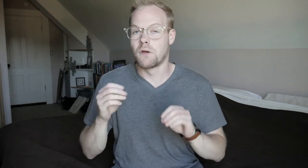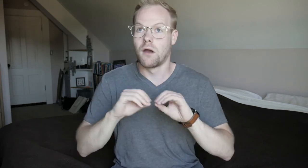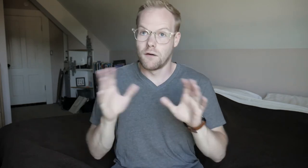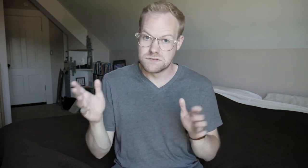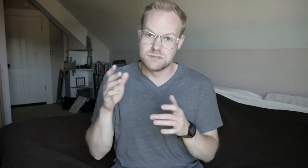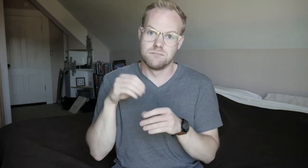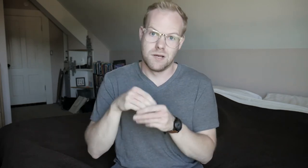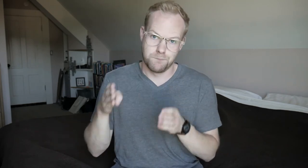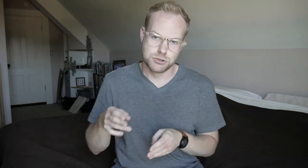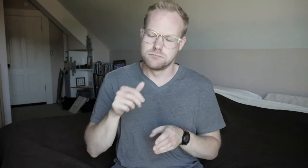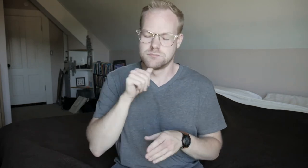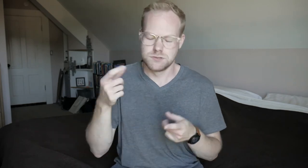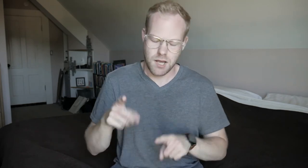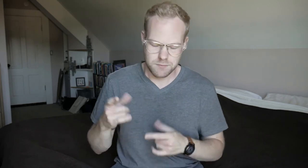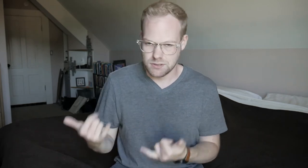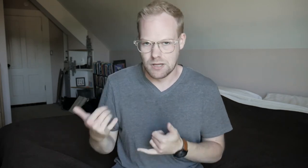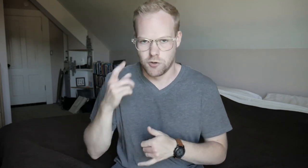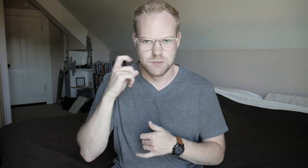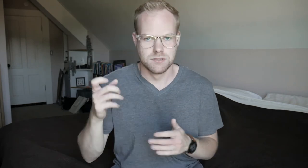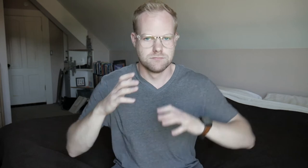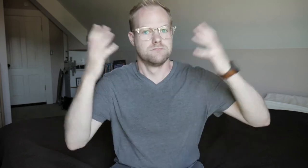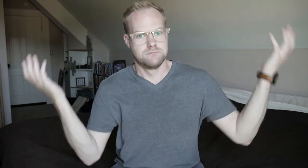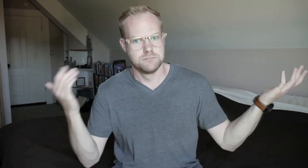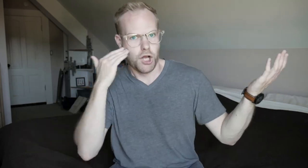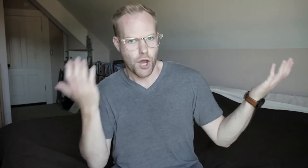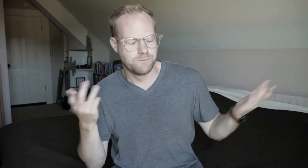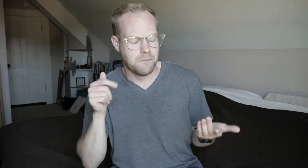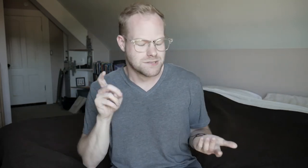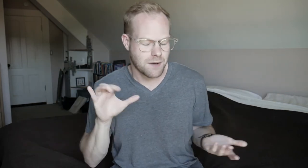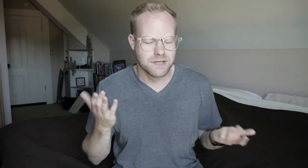Obviously, the in-person is not happening now, because you know, pandemic.